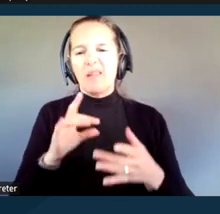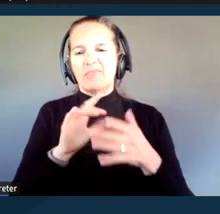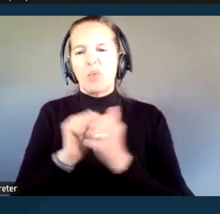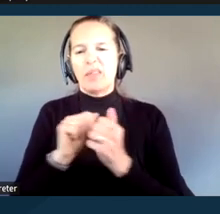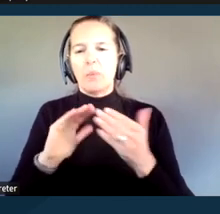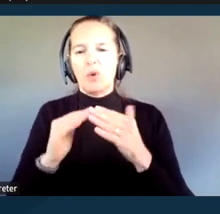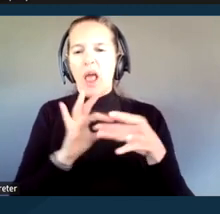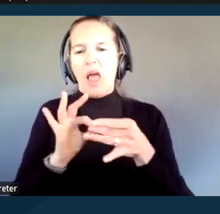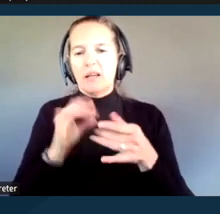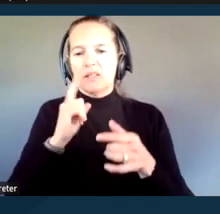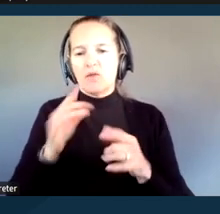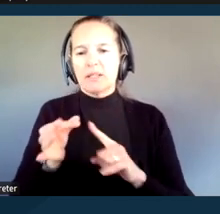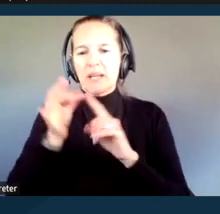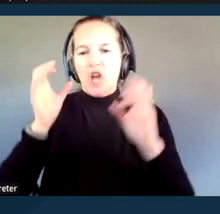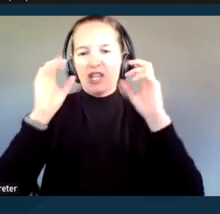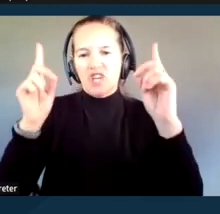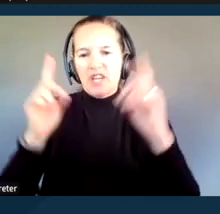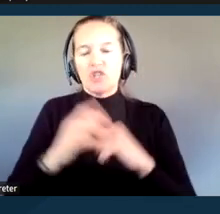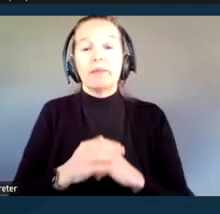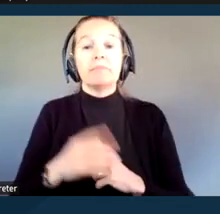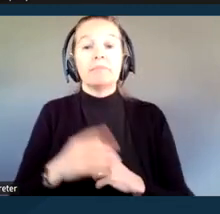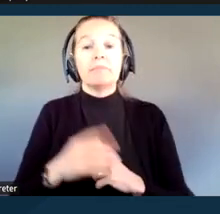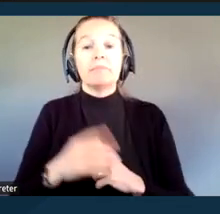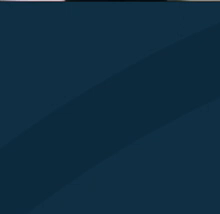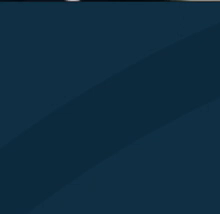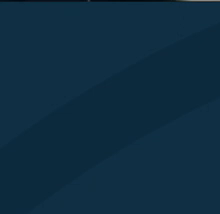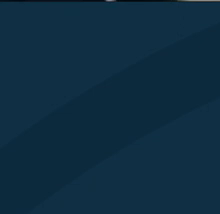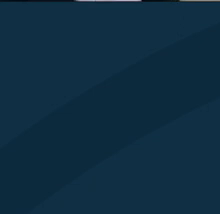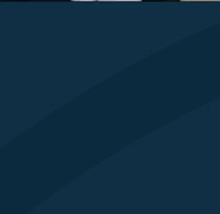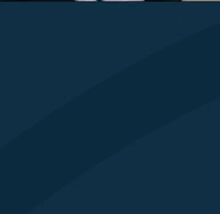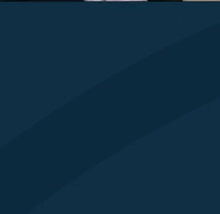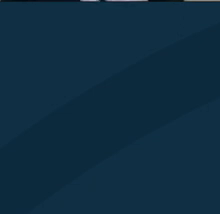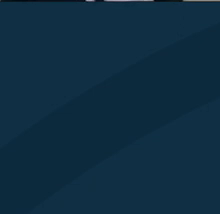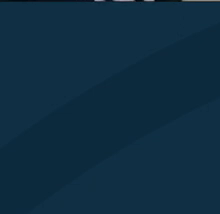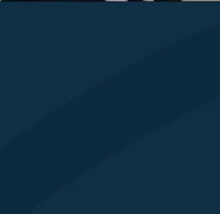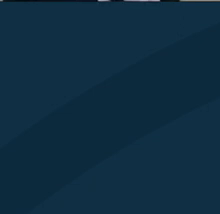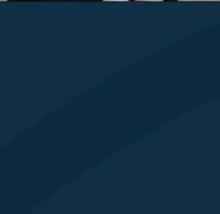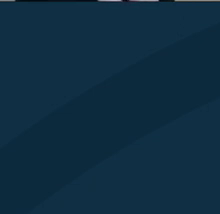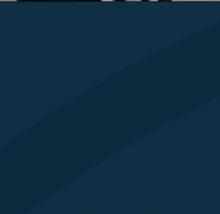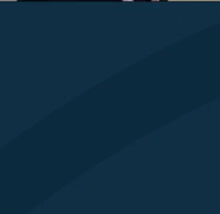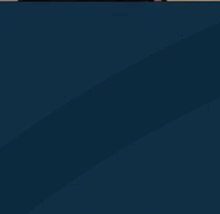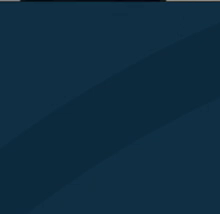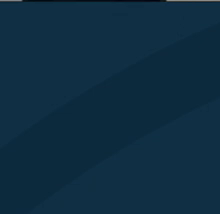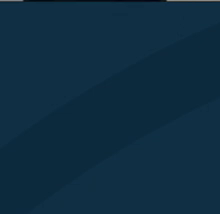But one of the reasons I'm here with all of you today is I myself am deaf, and I have a lot of experience